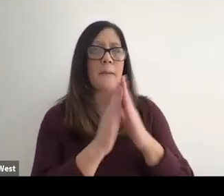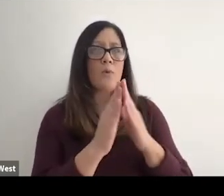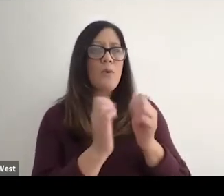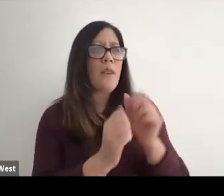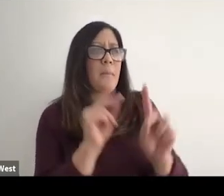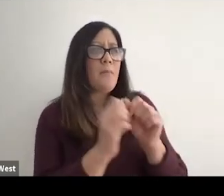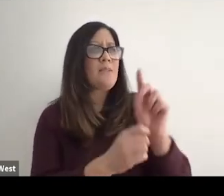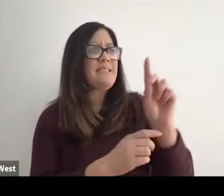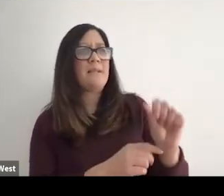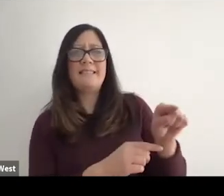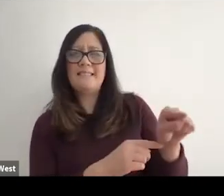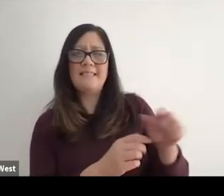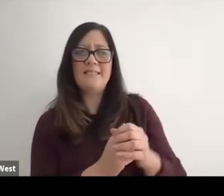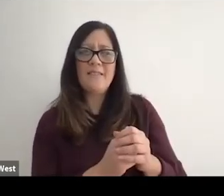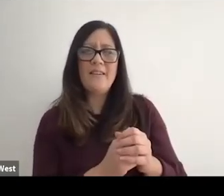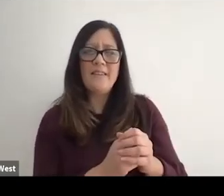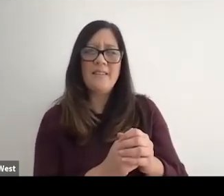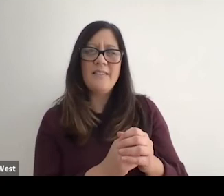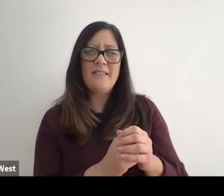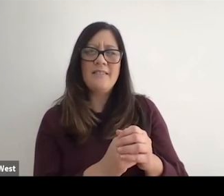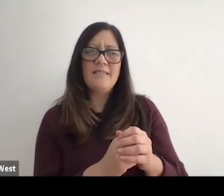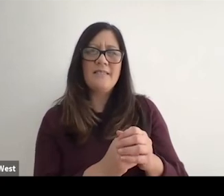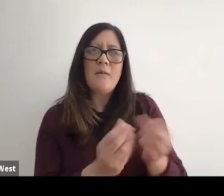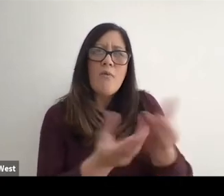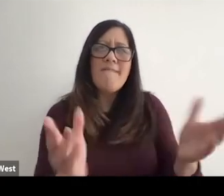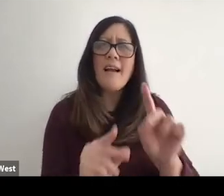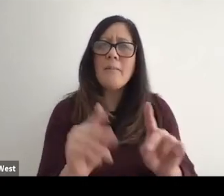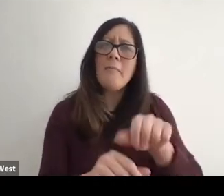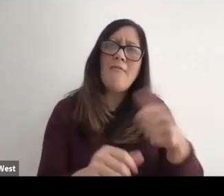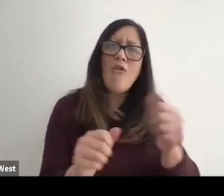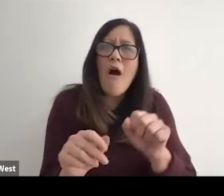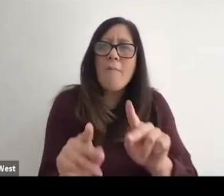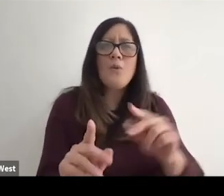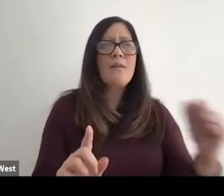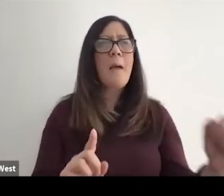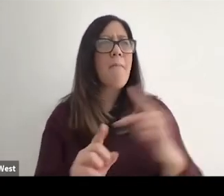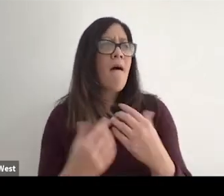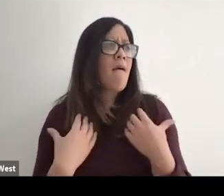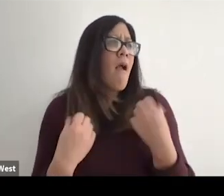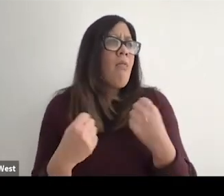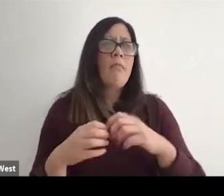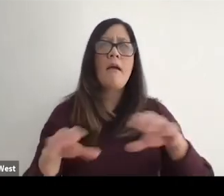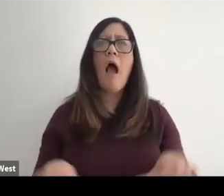with disabilities giving people. Kind of another chance to get back to this healthy in this active